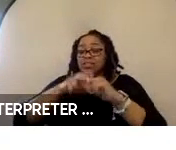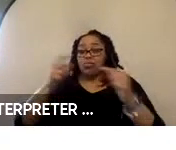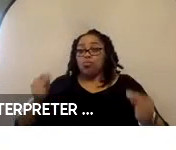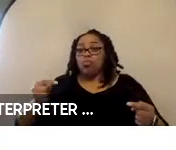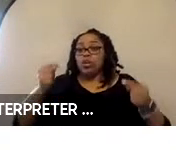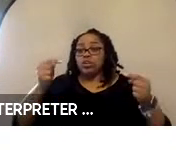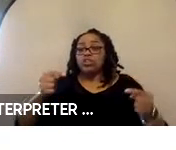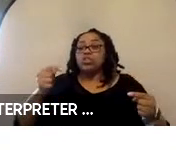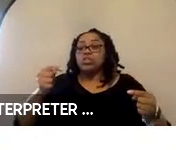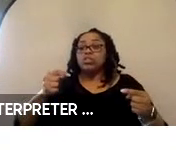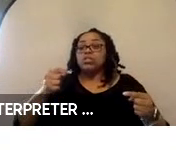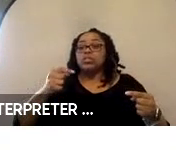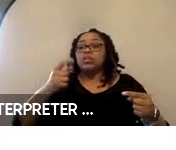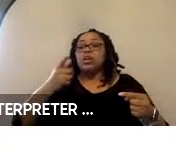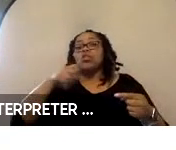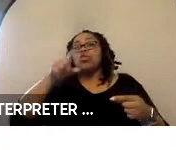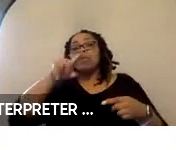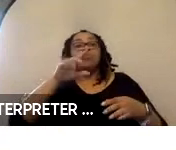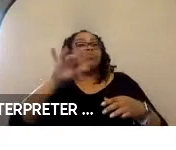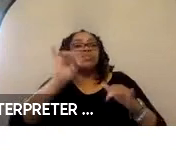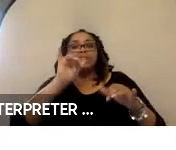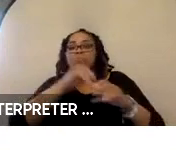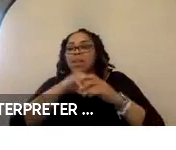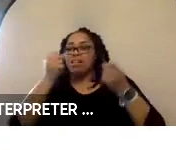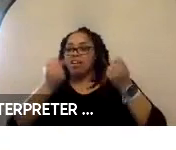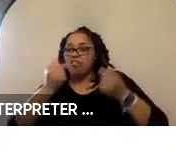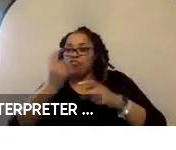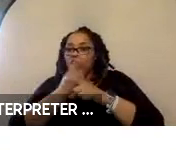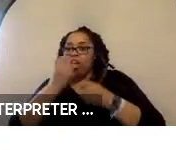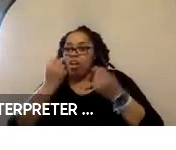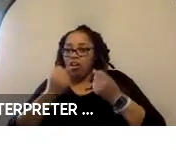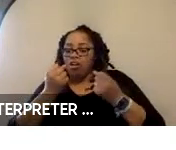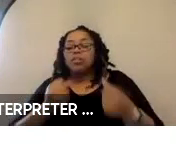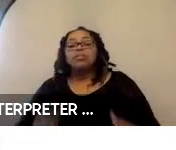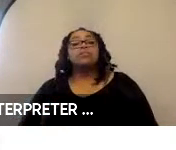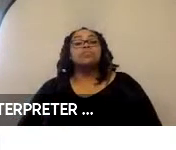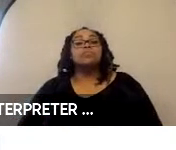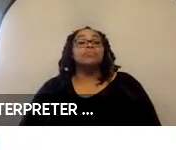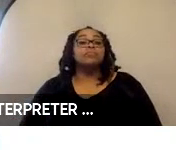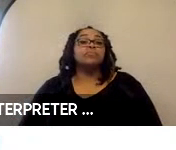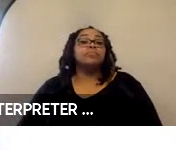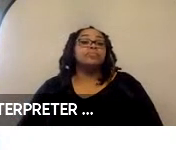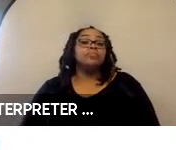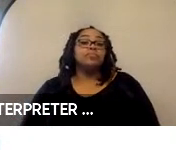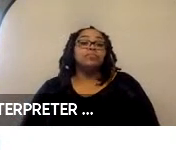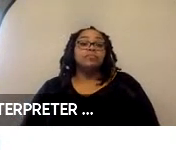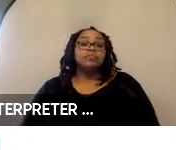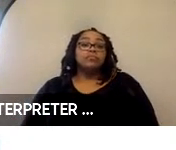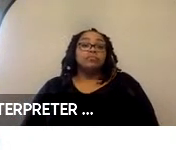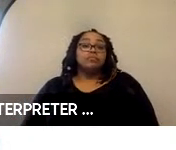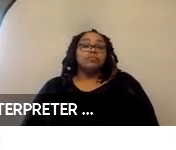people who would be seated in the vehicle. Next slide.